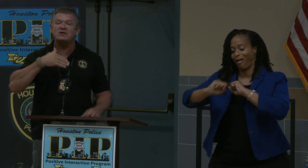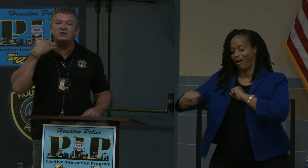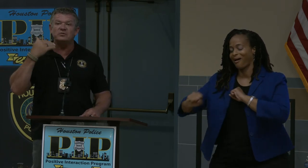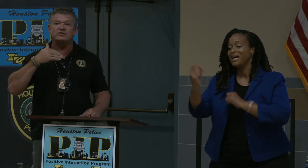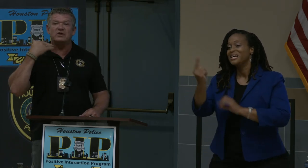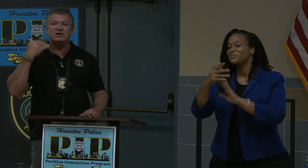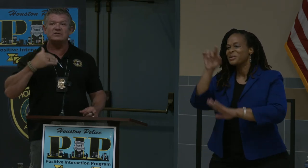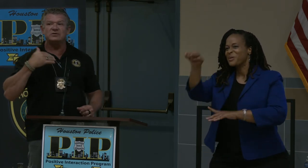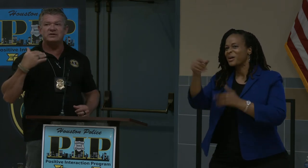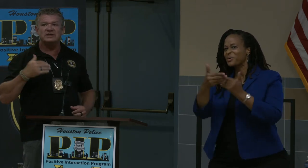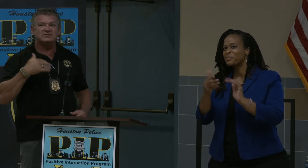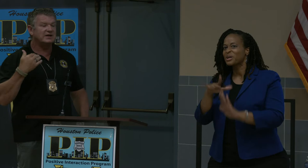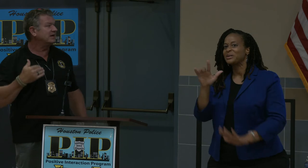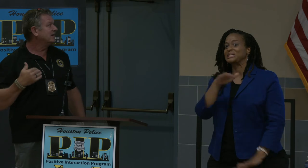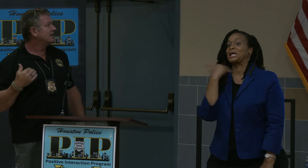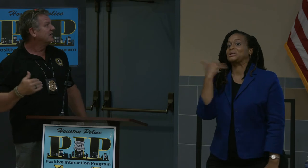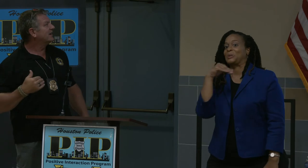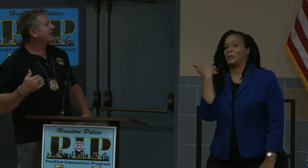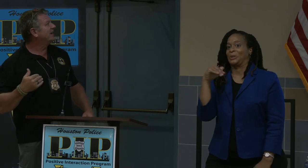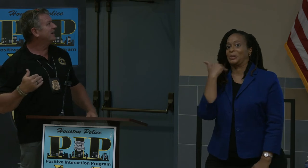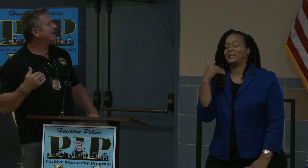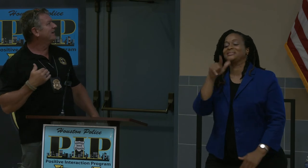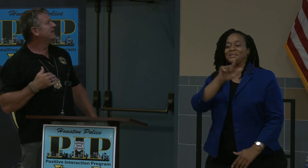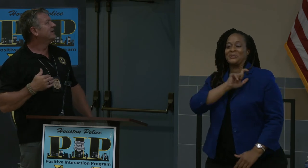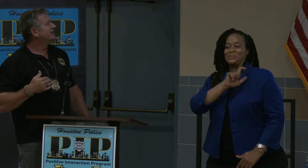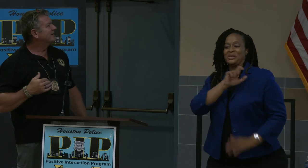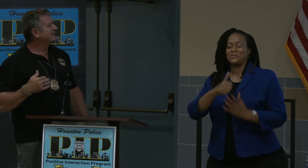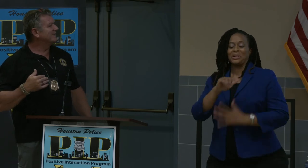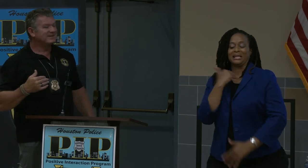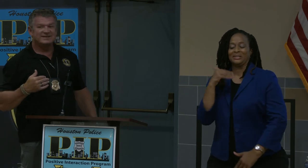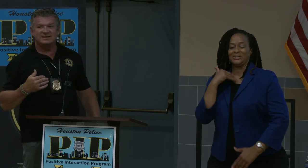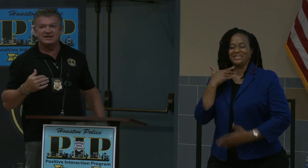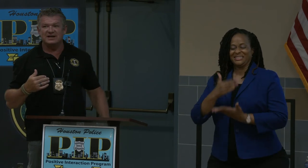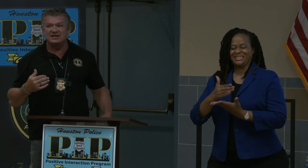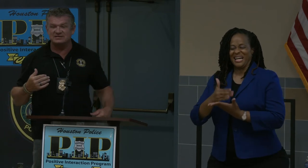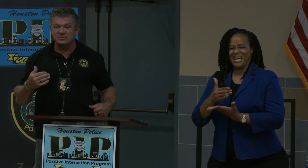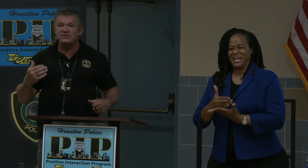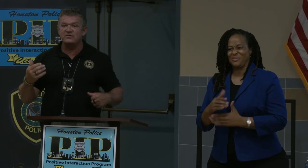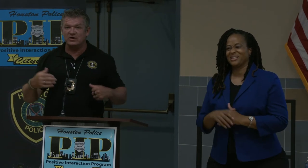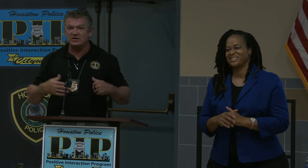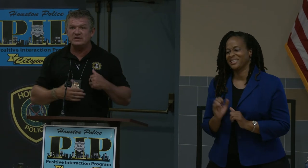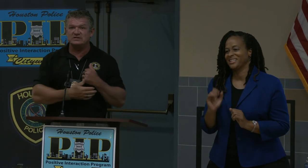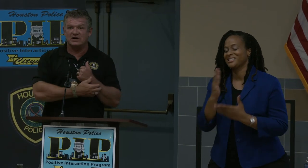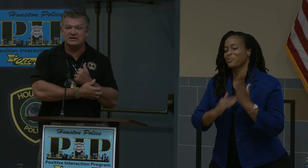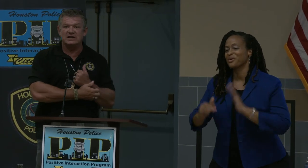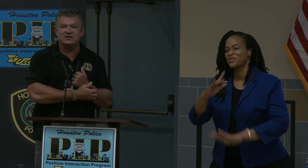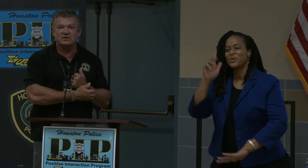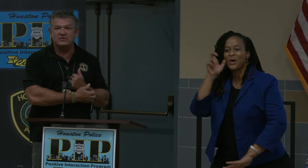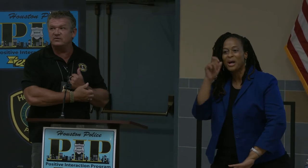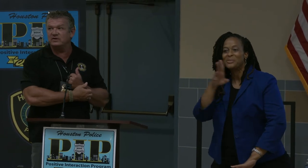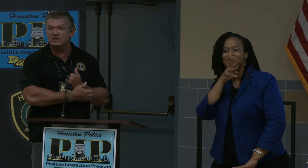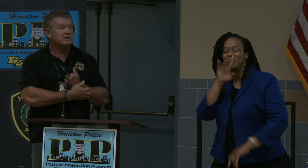room is already doing this. And some of you have heard me talk that long before.